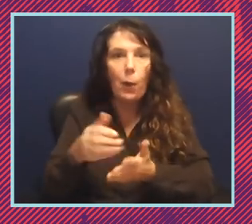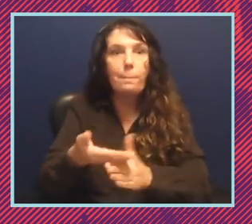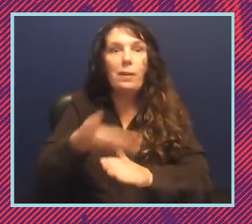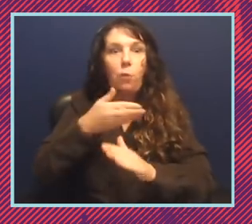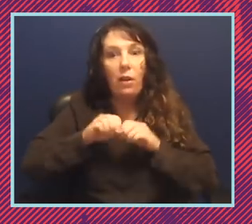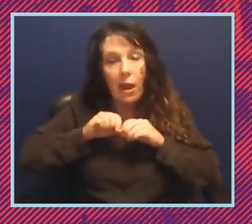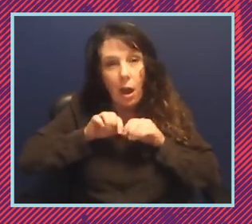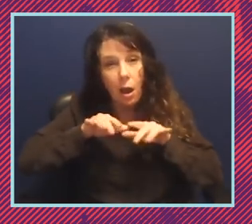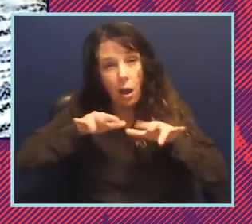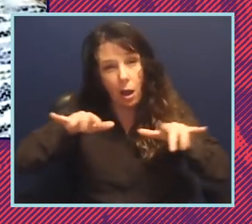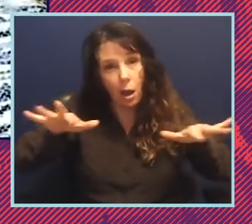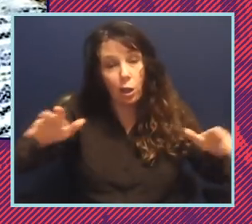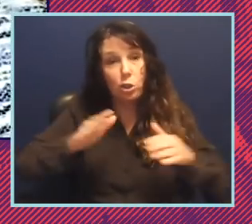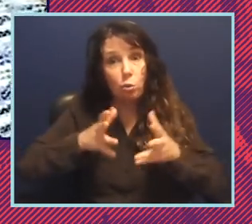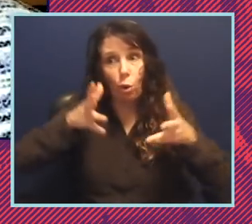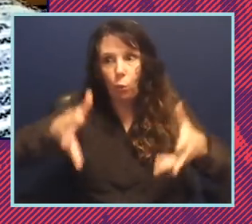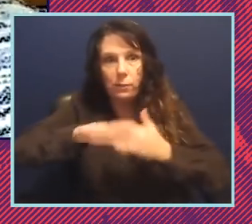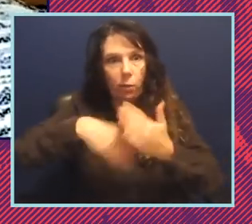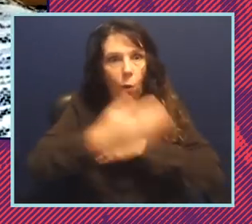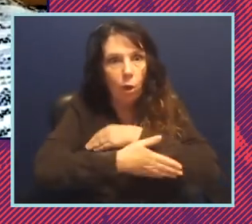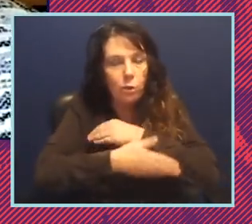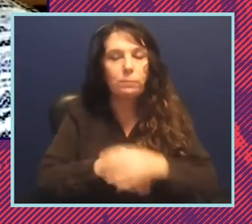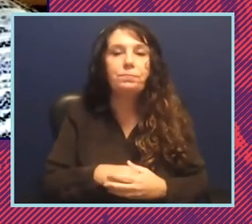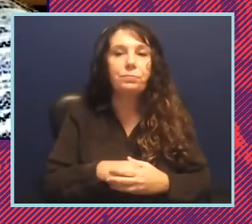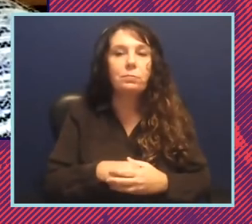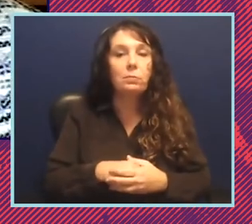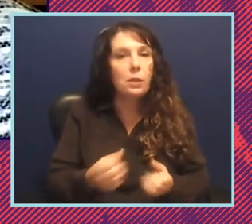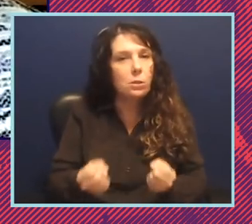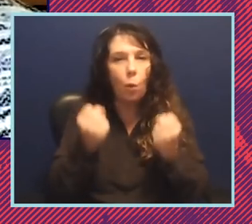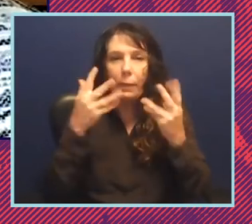know to the rest of the country but also because you know this is where so many black and brown